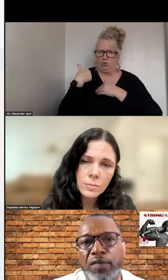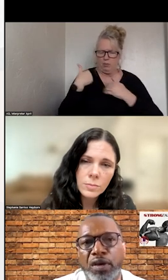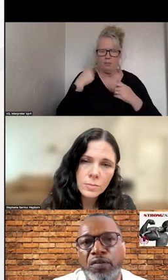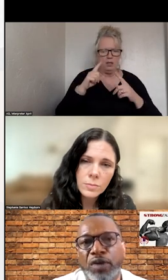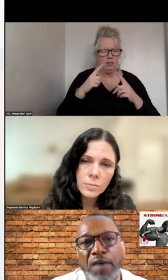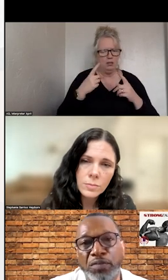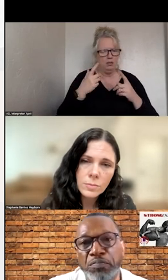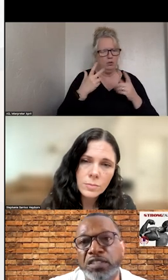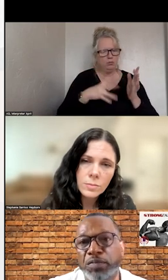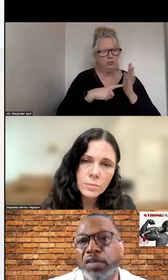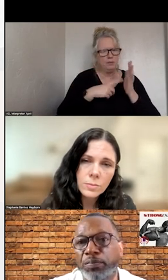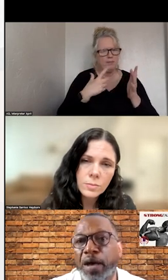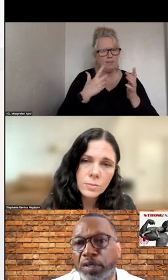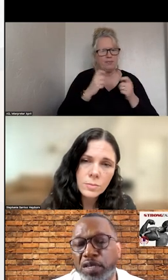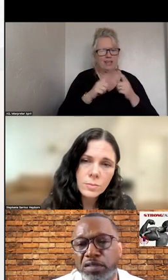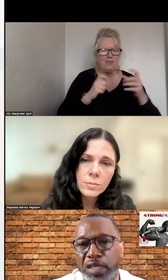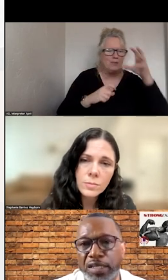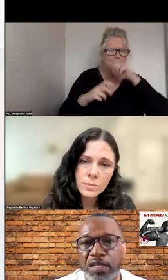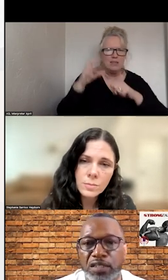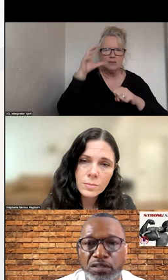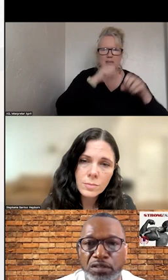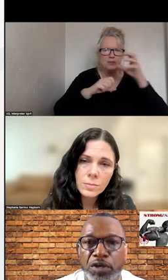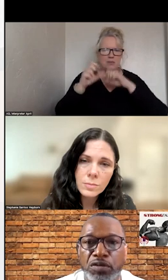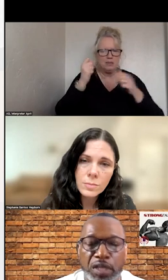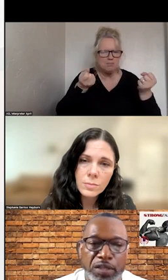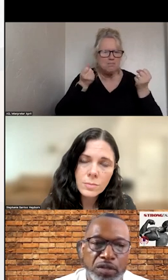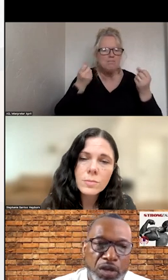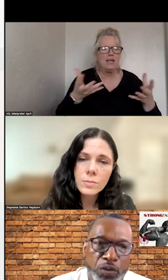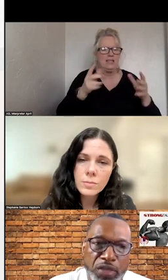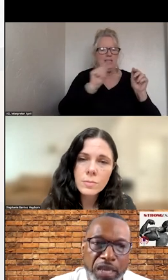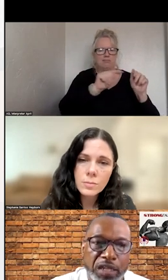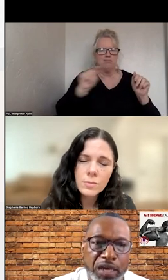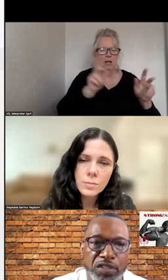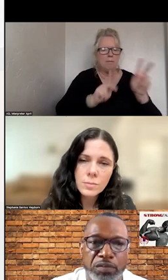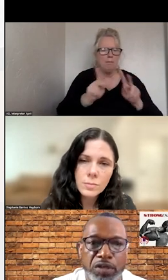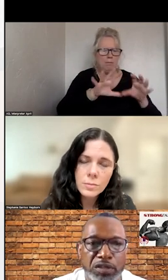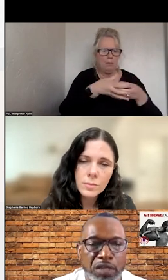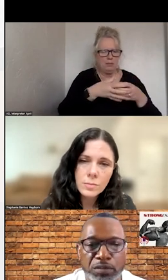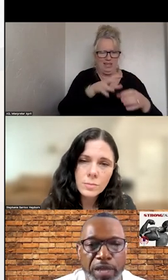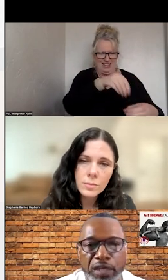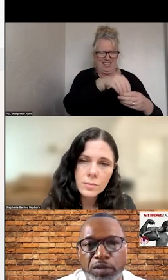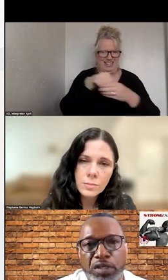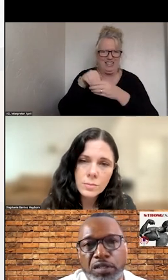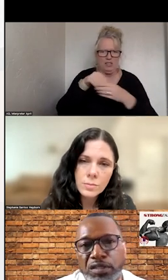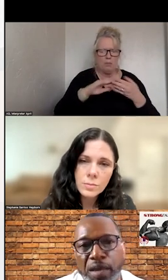HAVE FOR HAVING MISSED MANY OF THE POPULATIONS THAT NEEDED US THE MOST. WITHIN THESE COMMUNITIES -- I USE THE BLACK COMMUNITY AS AN